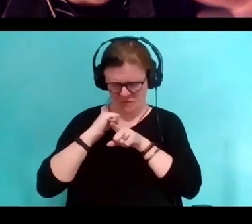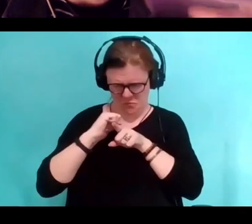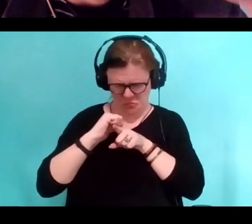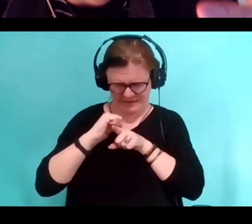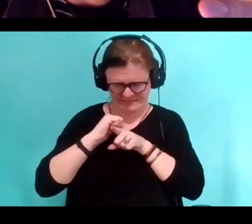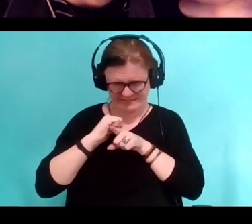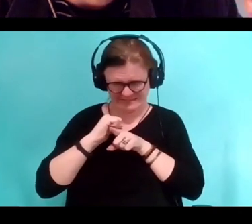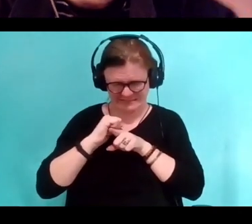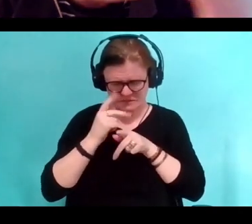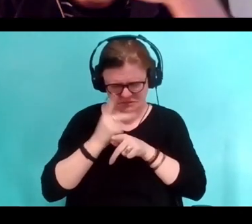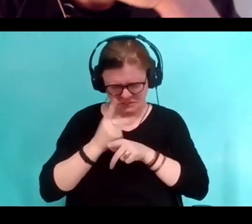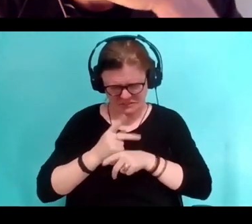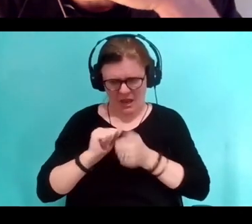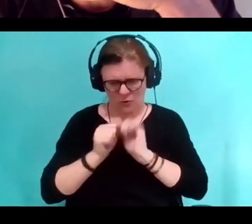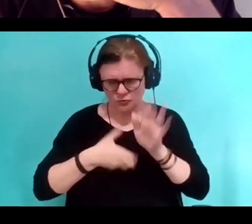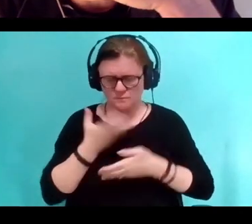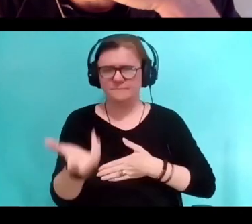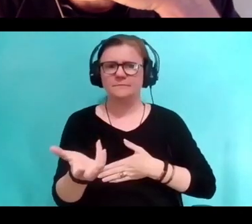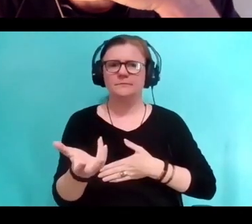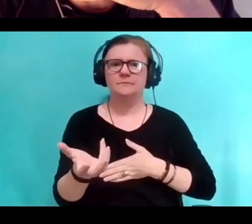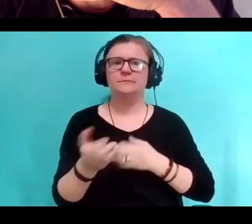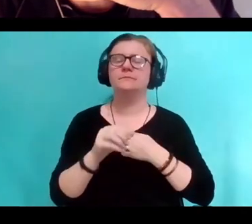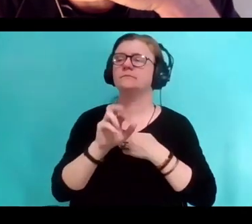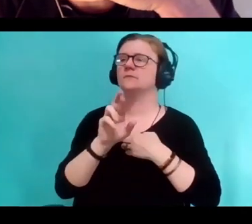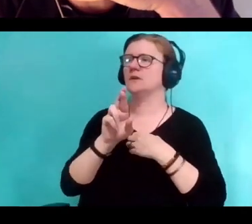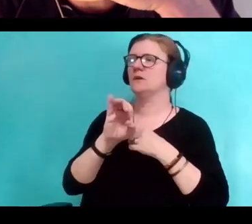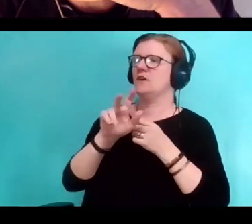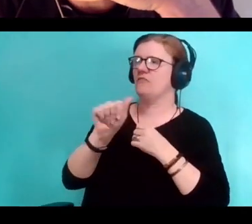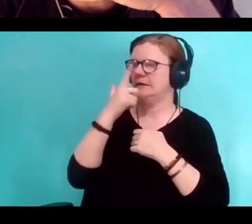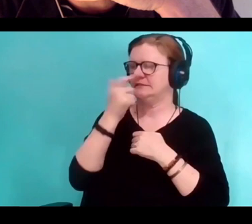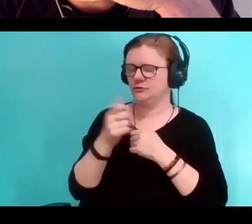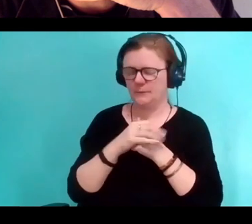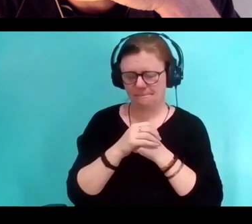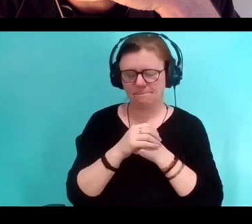to do it stop. It's so interesting to me in two ways,